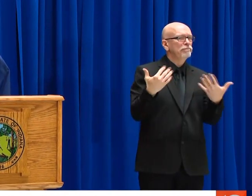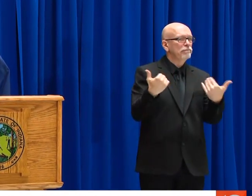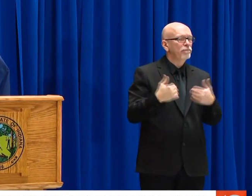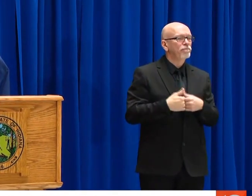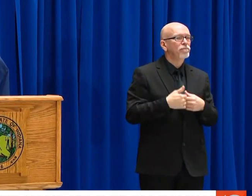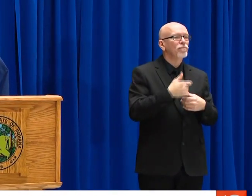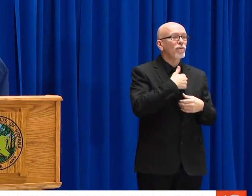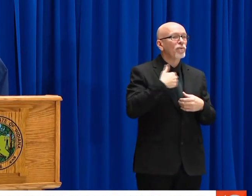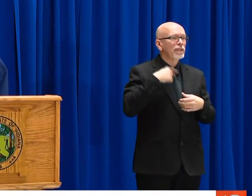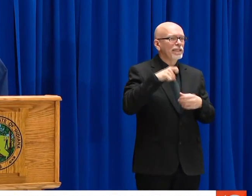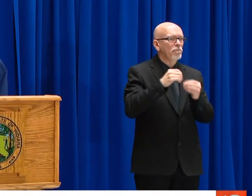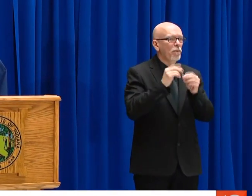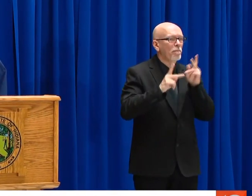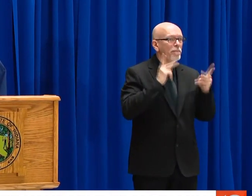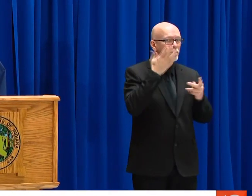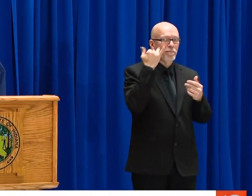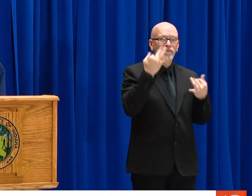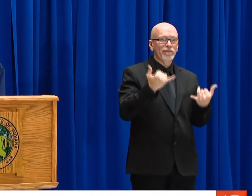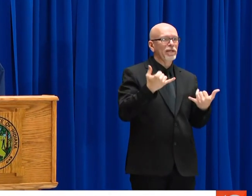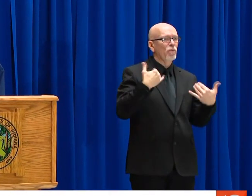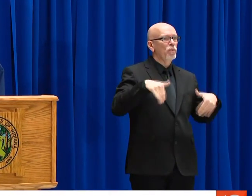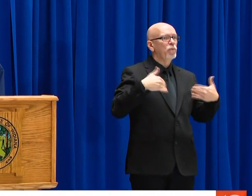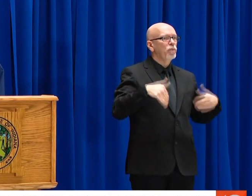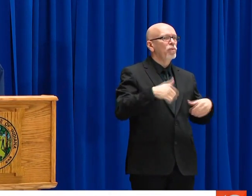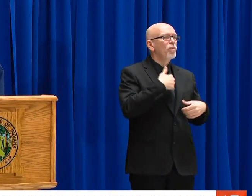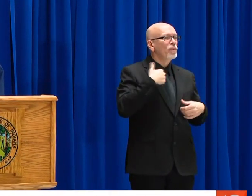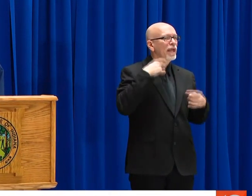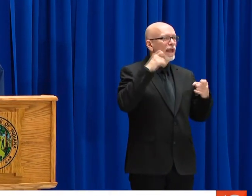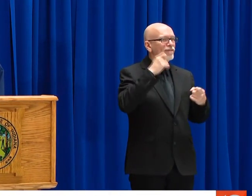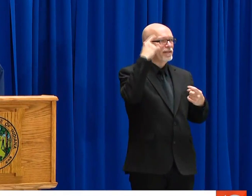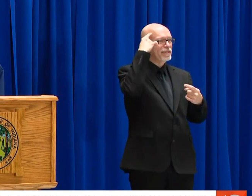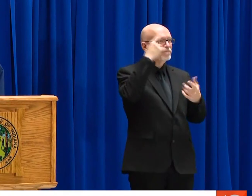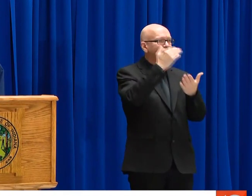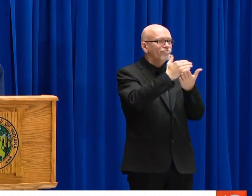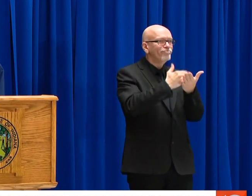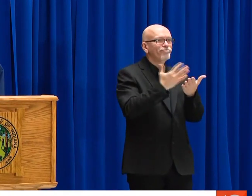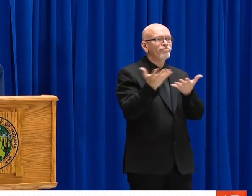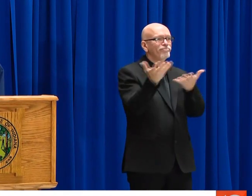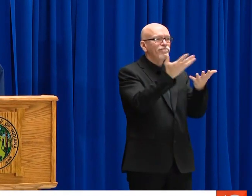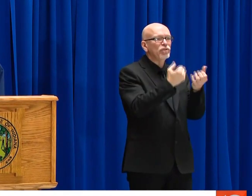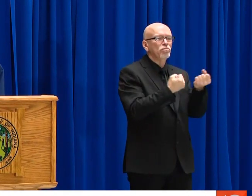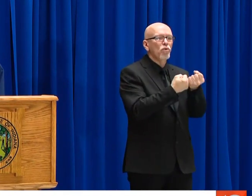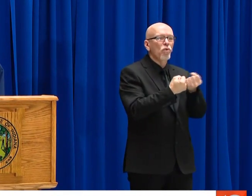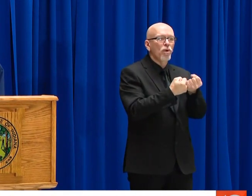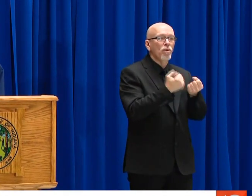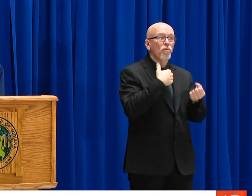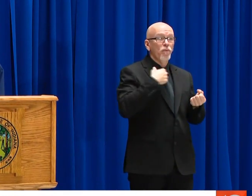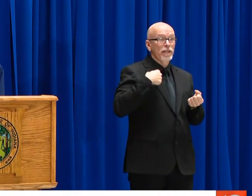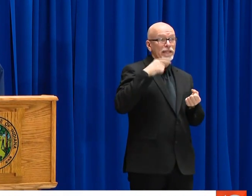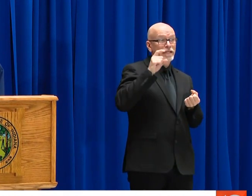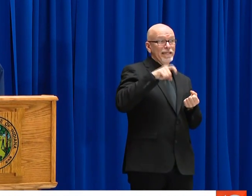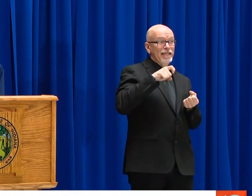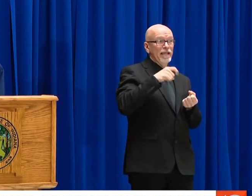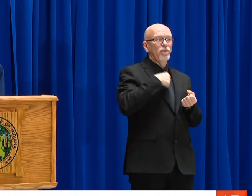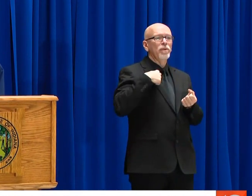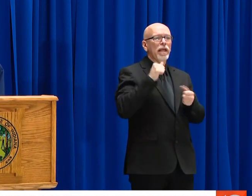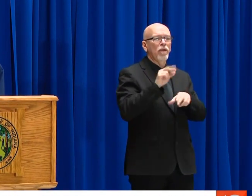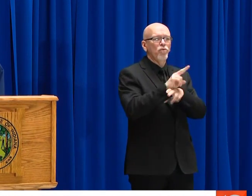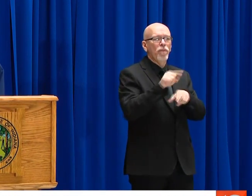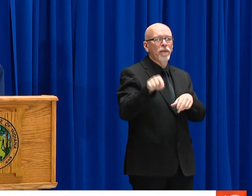RETURNING TO WORK IN SOME CAPACITY. PERSONNEL AND EQUIPMENT ARE OBVIOUSLY NEEDED TO ADDRESS THIS CRISIS. AND WE'RE CONSIDERING ALL